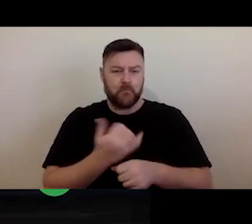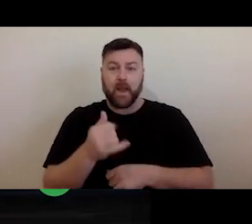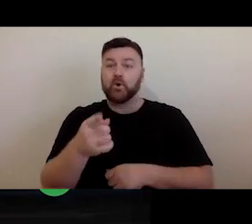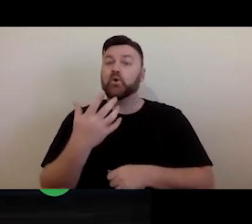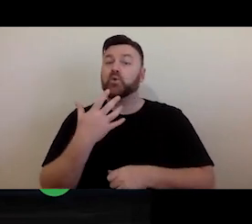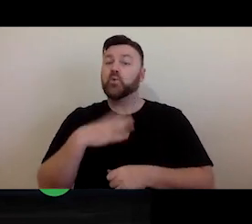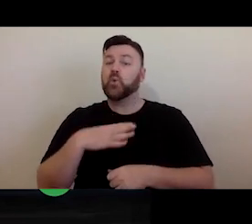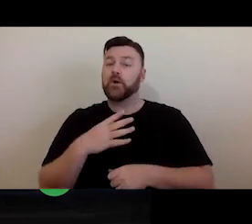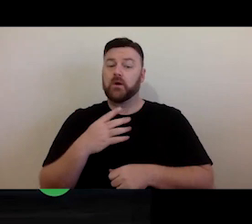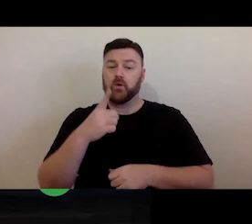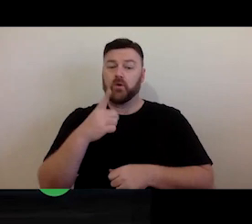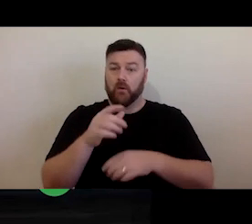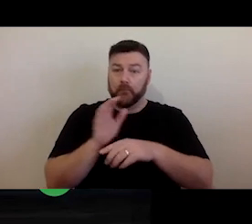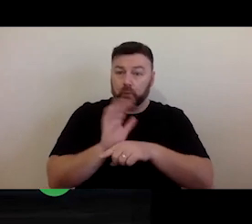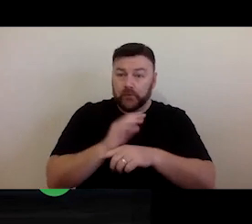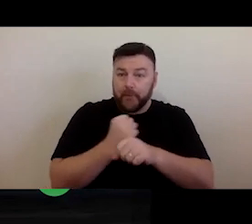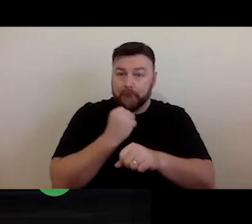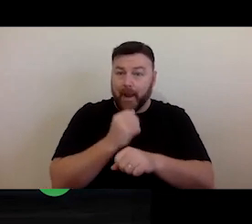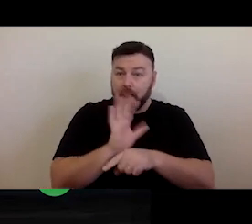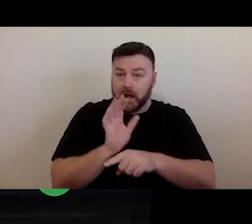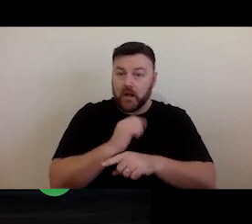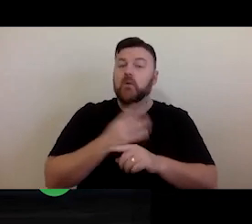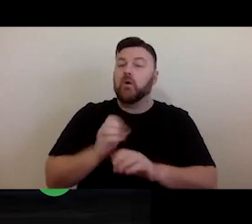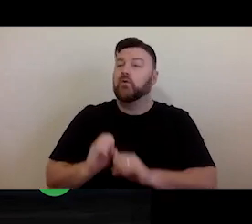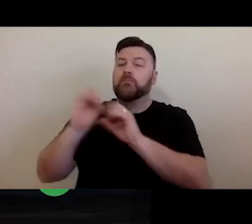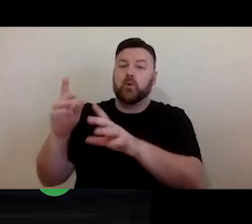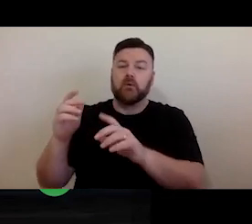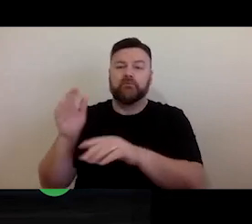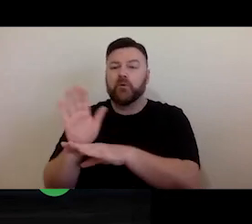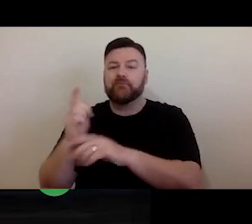film festival or something like that, for example. Those kinds of